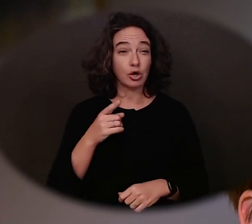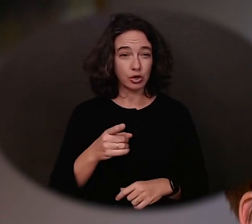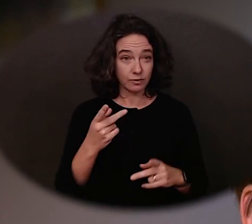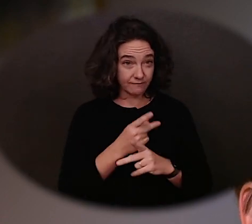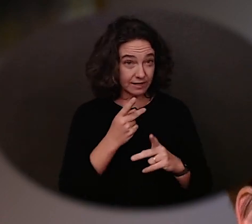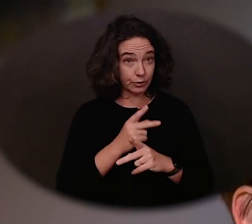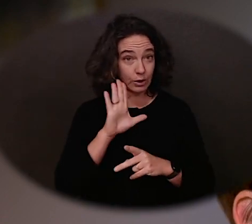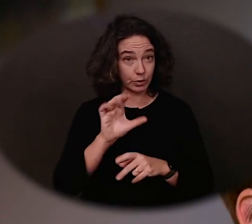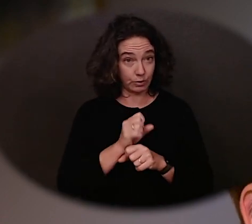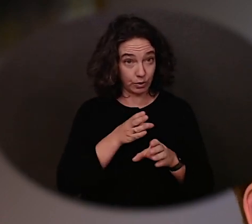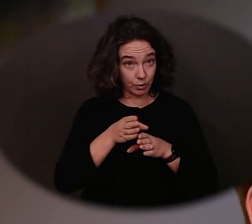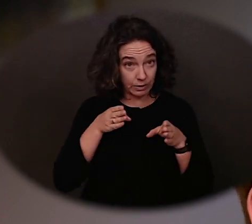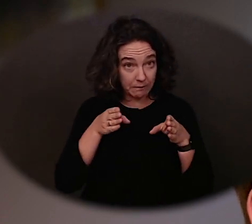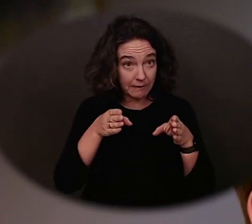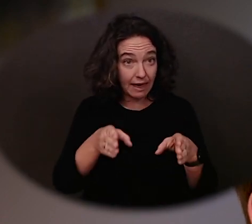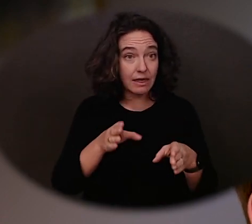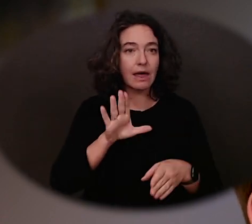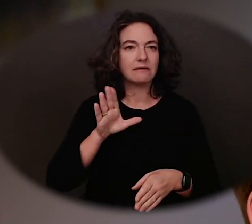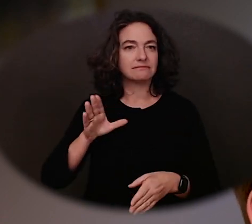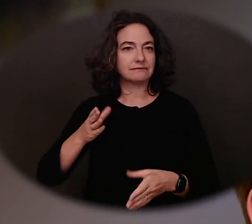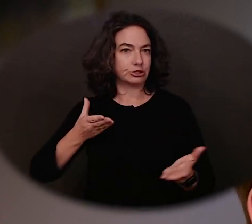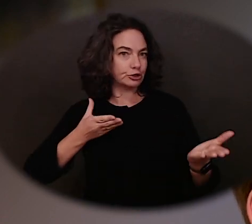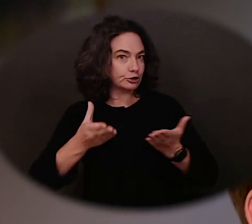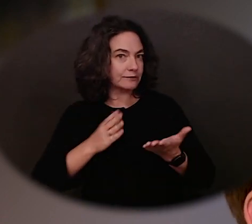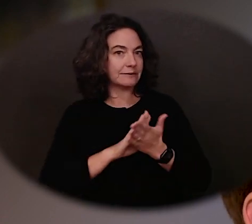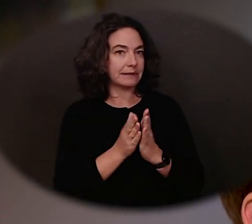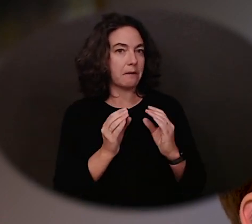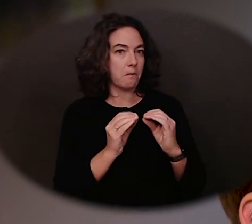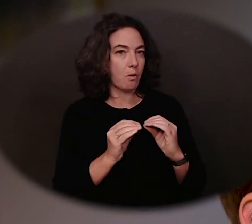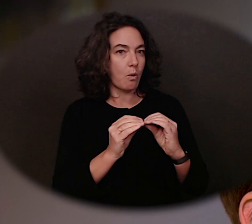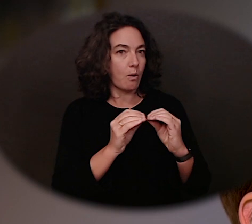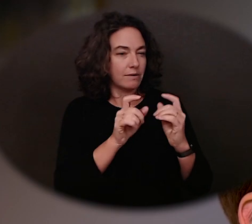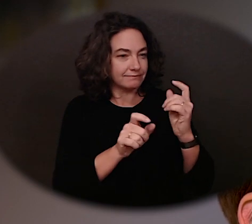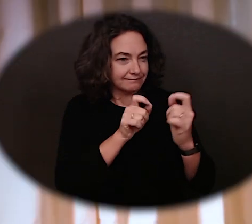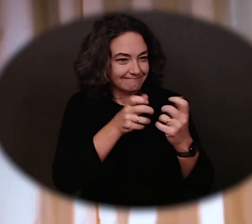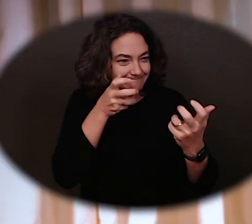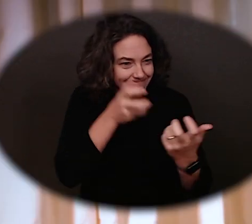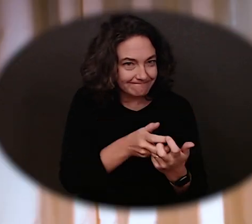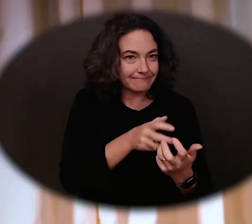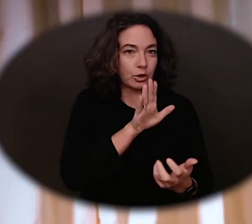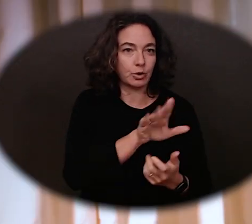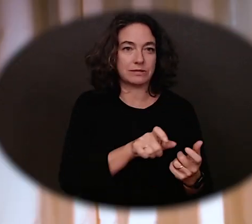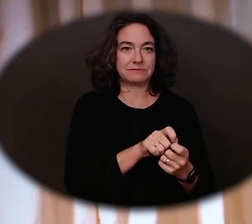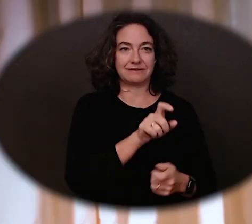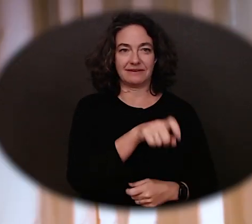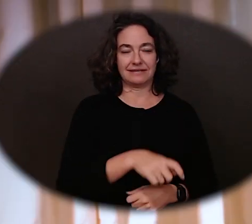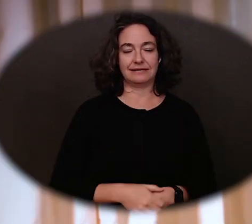and more specific to your unique career goal and disability needs. Depending upon your circumstance